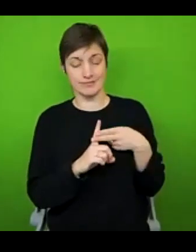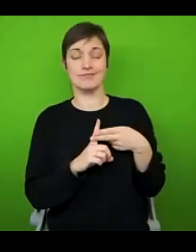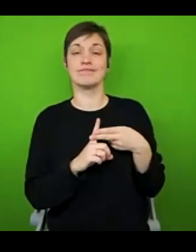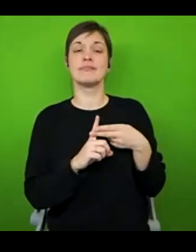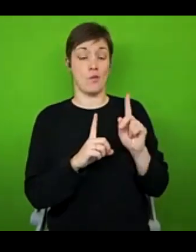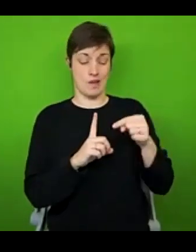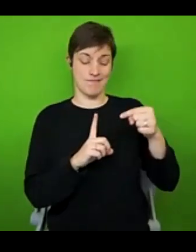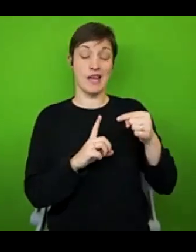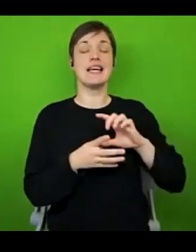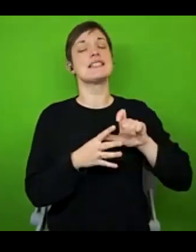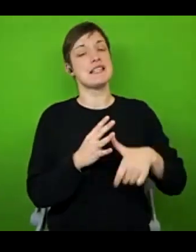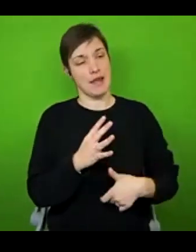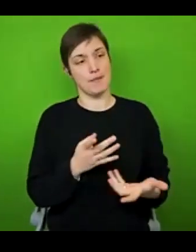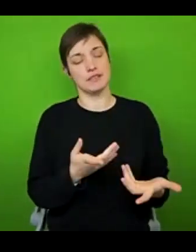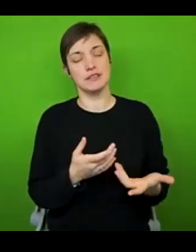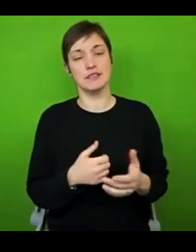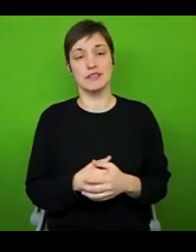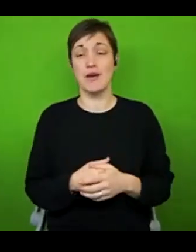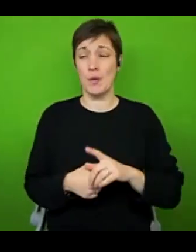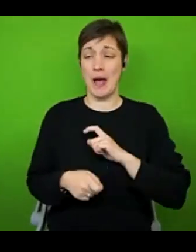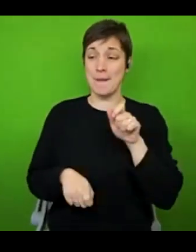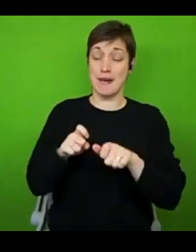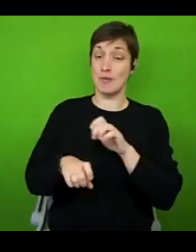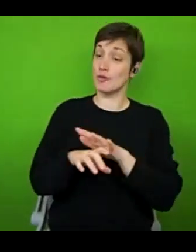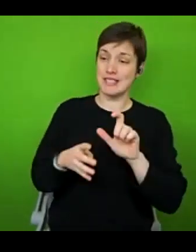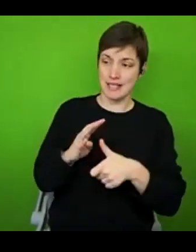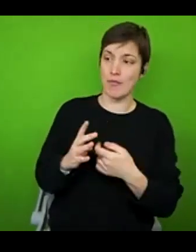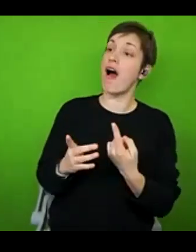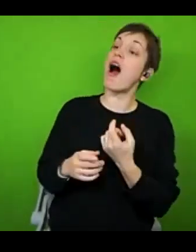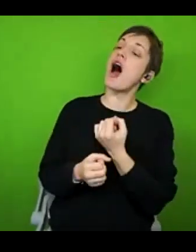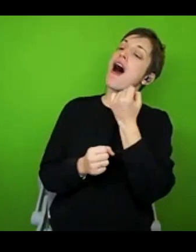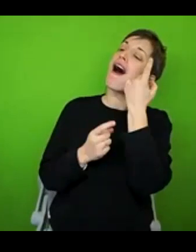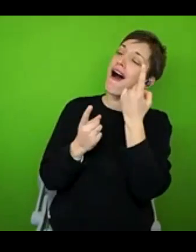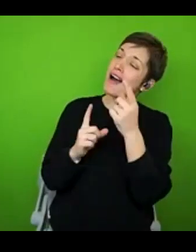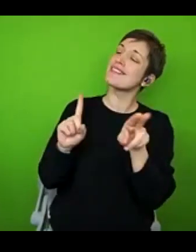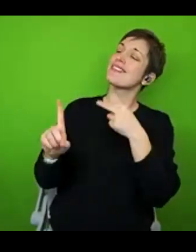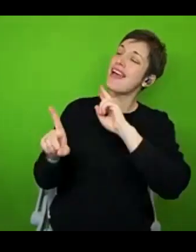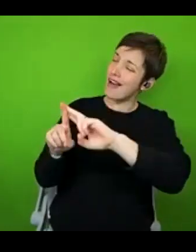easier for non disabled people to understand. And that's why Chronic Illness Inclusion have introduced some